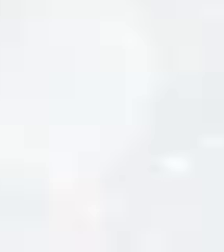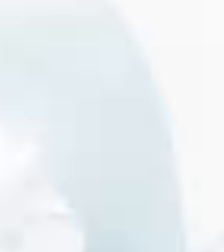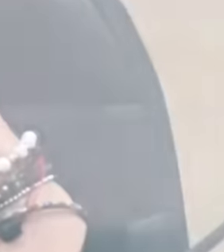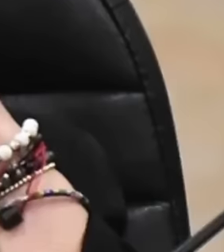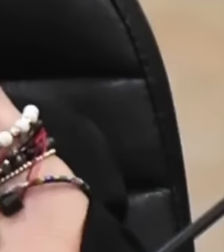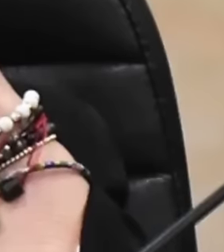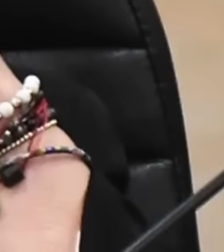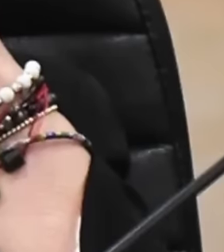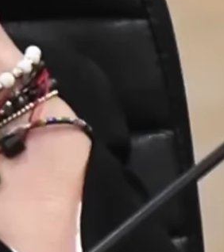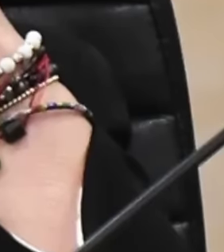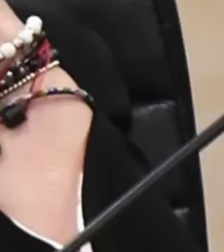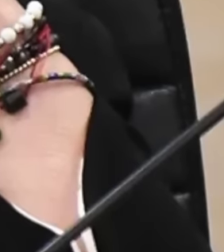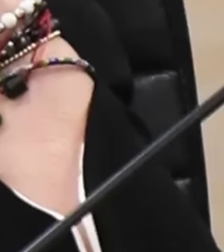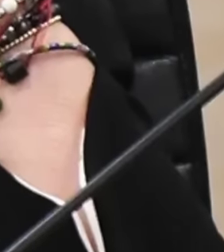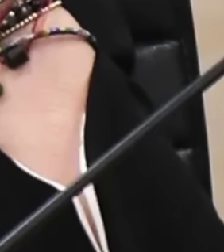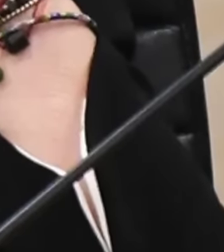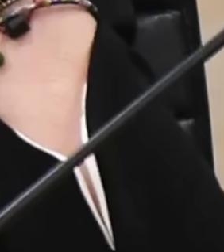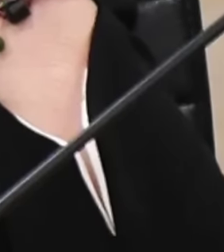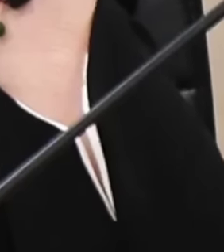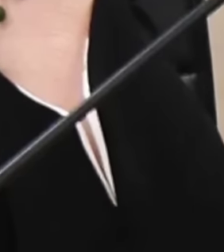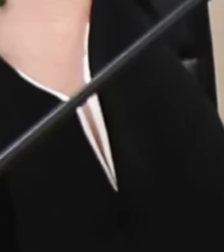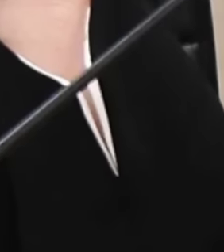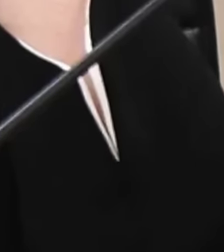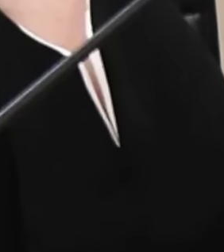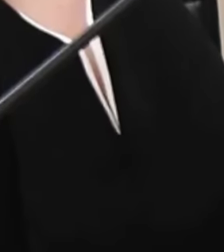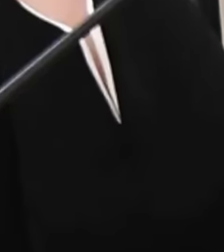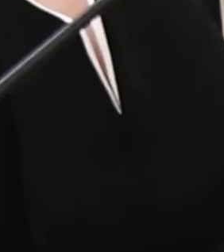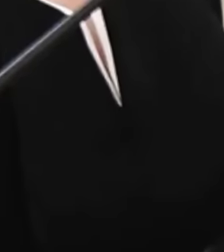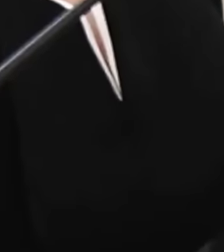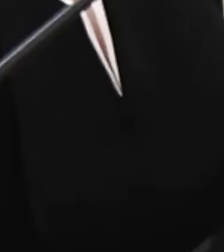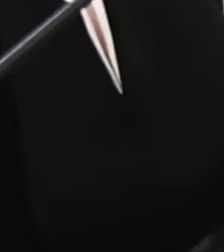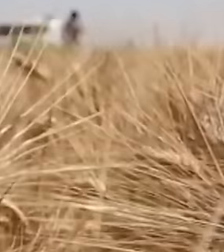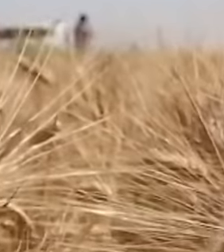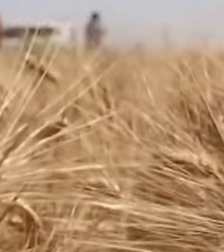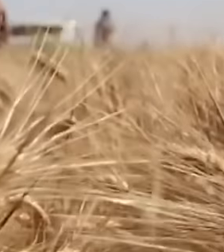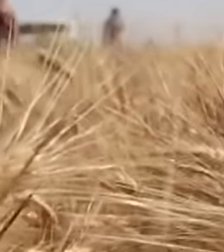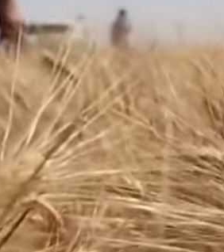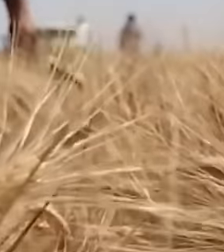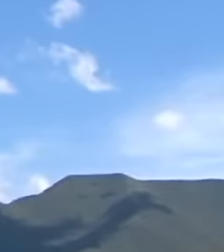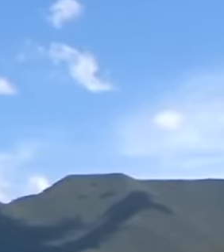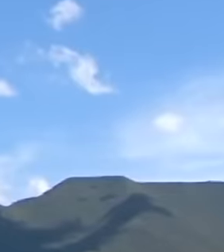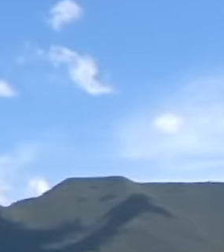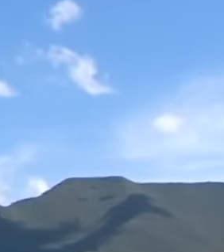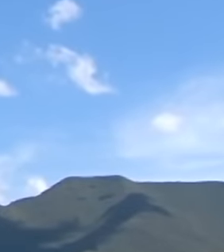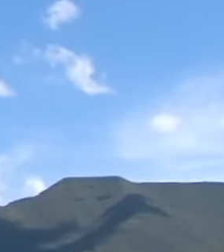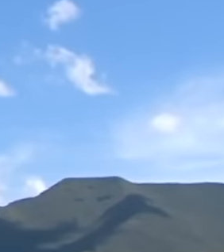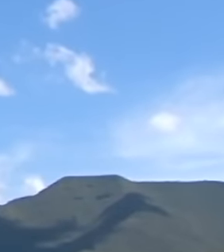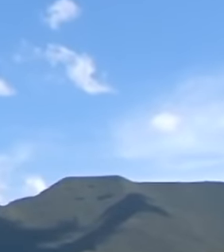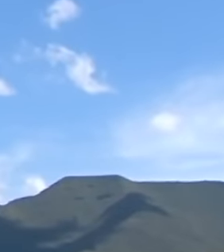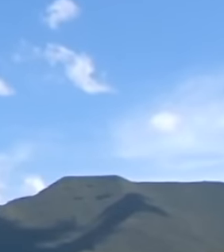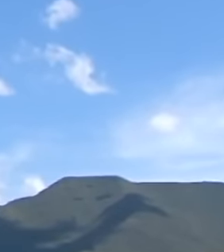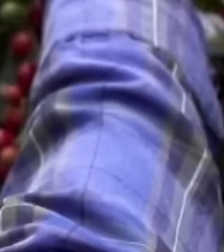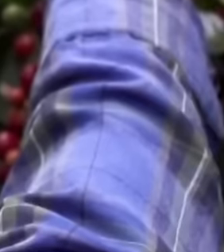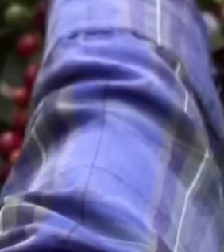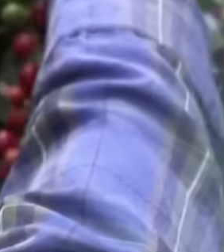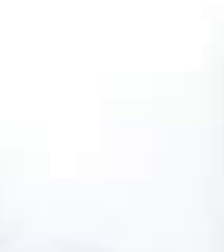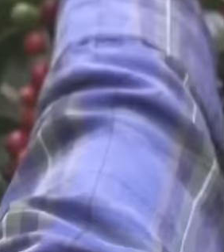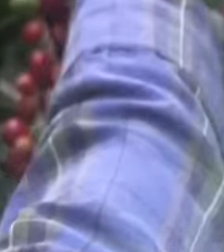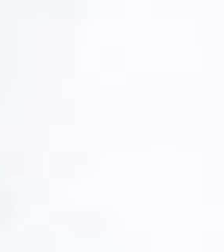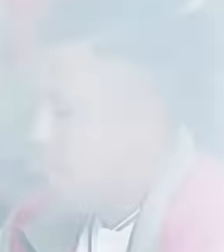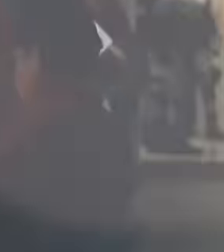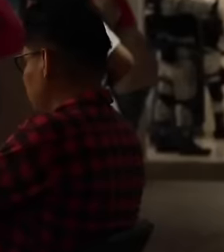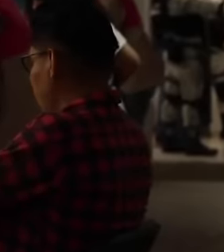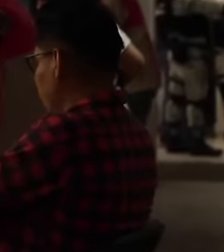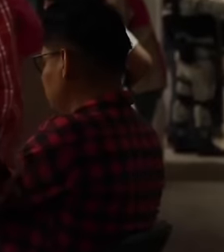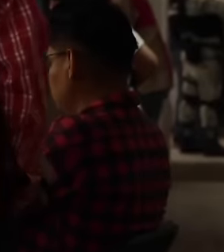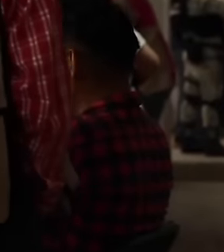the street, the time has come for the people of Mexico to take their place so that